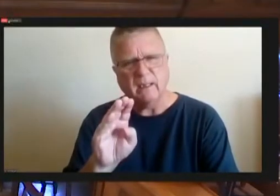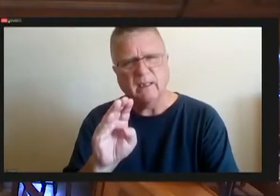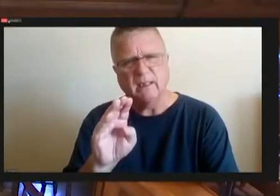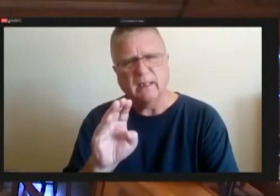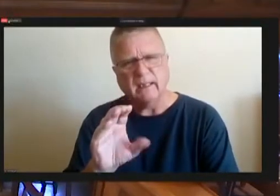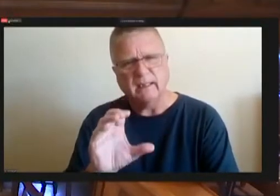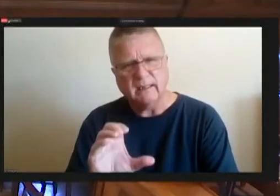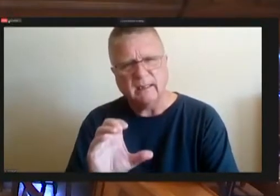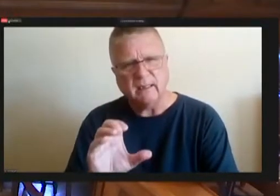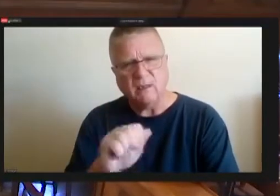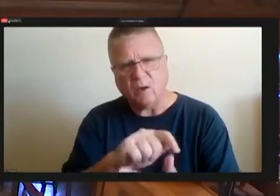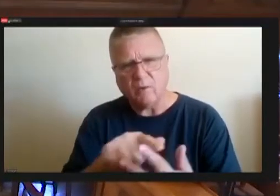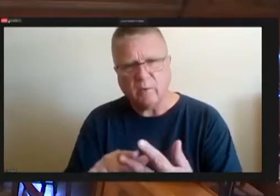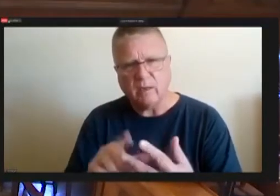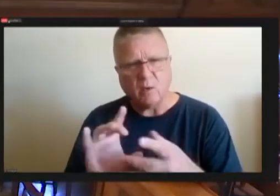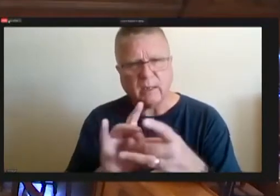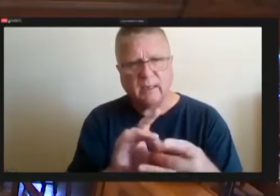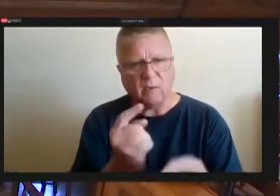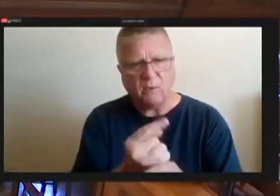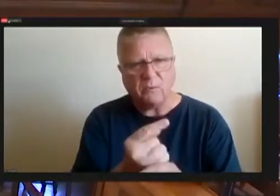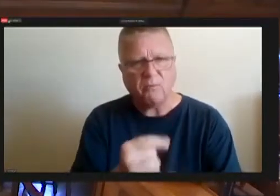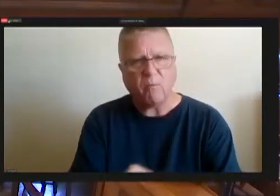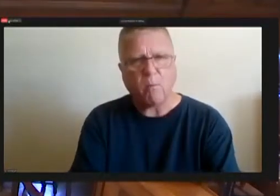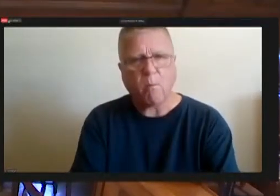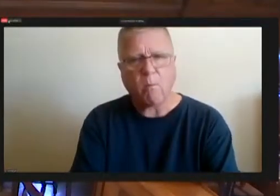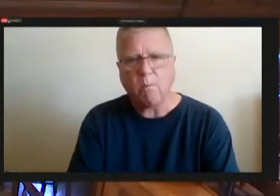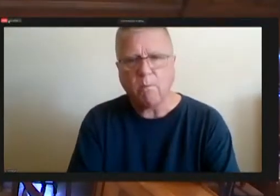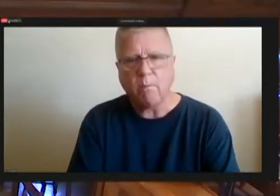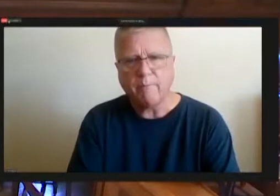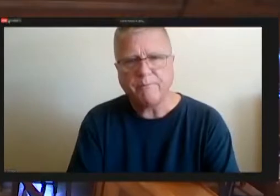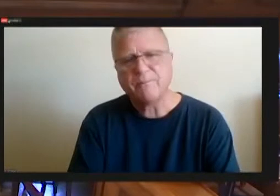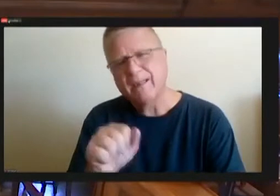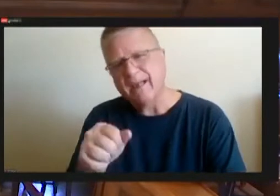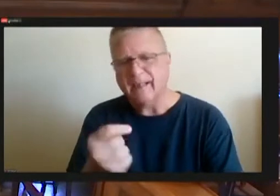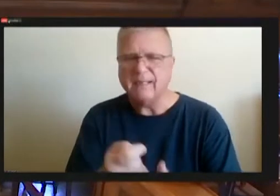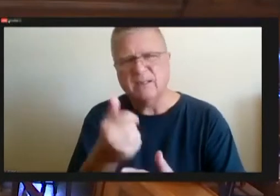they're all connected right yeah that's just the remove the deputy. Just make sure it's a woman's prosper.